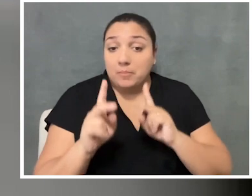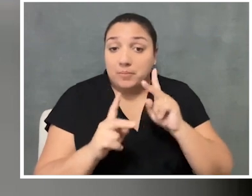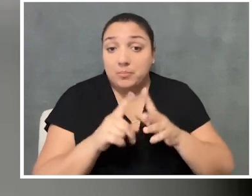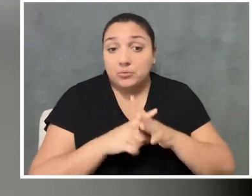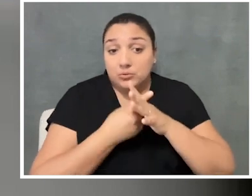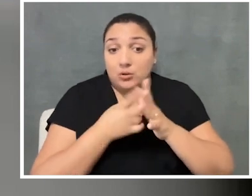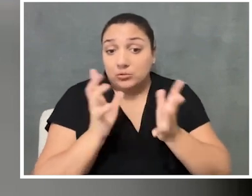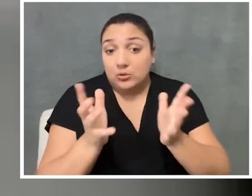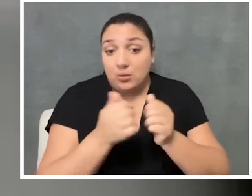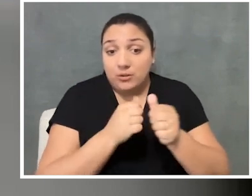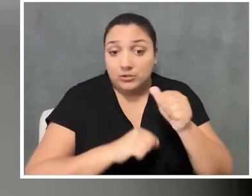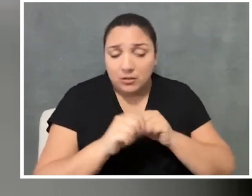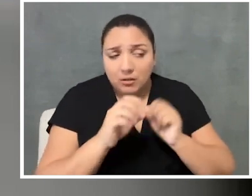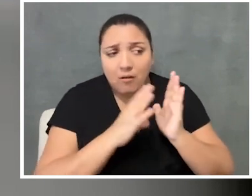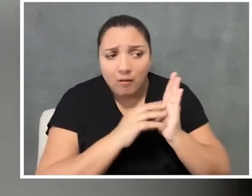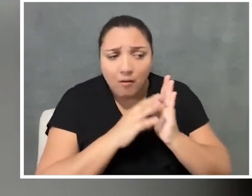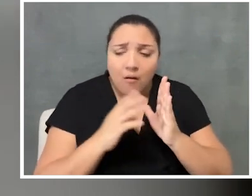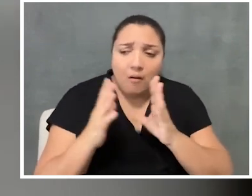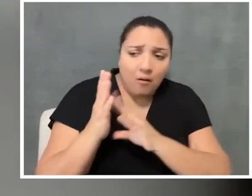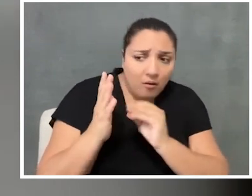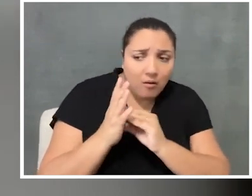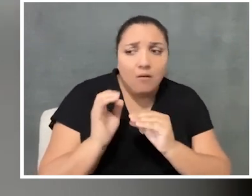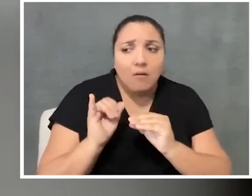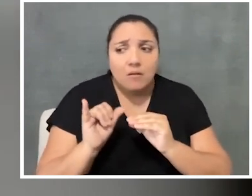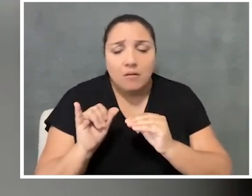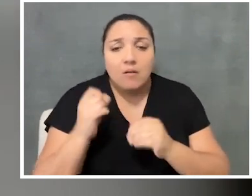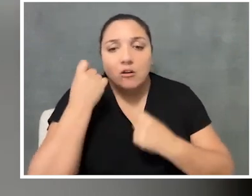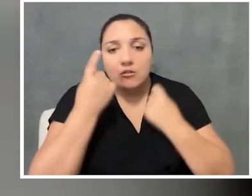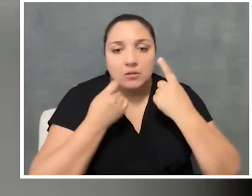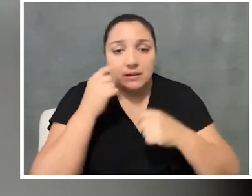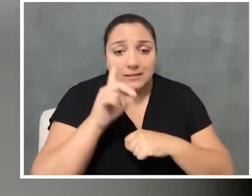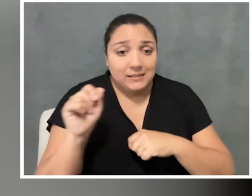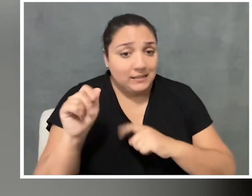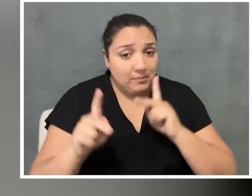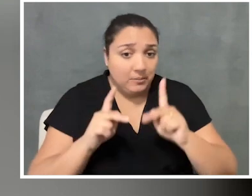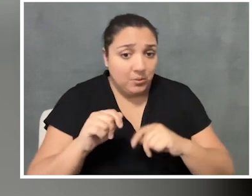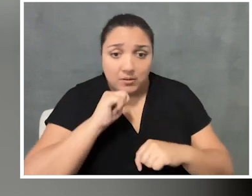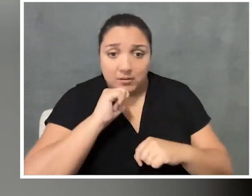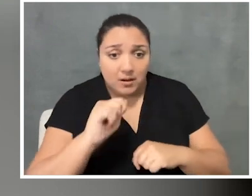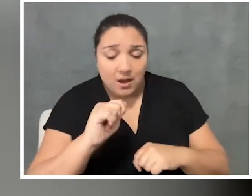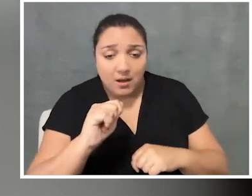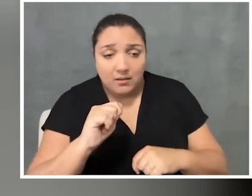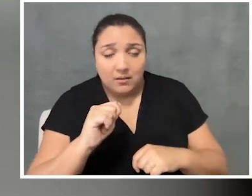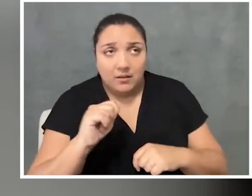and learning more and really understanding that disabled people are not just like this,